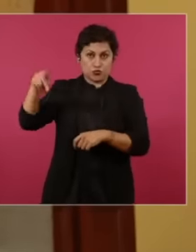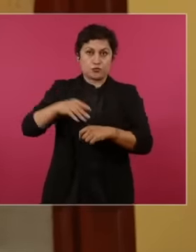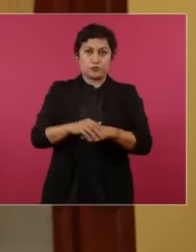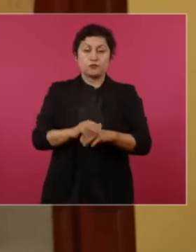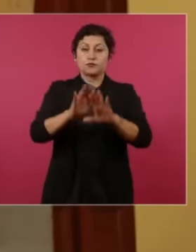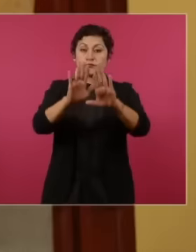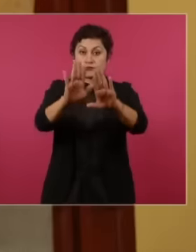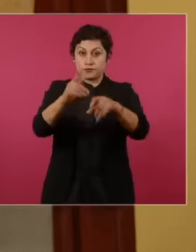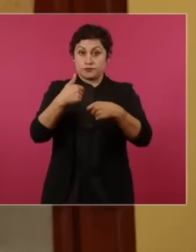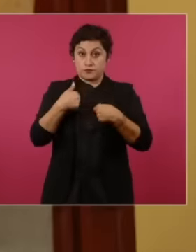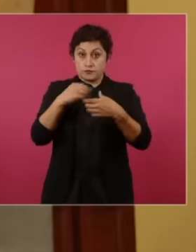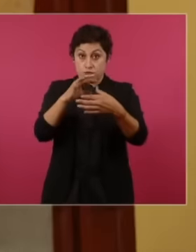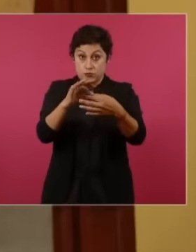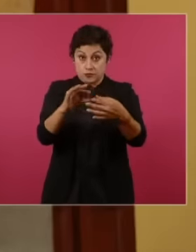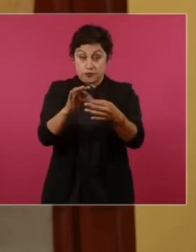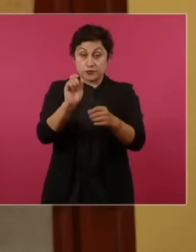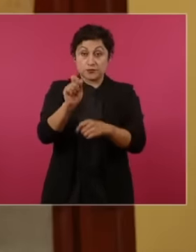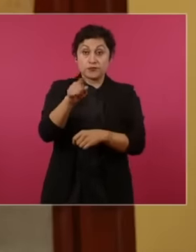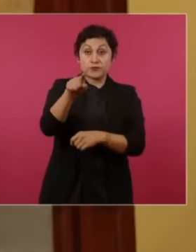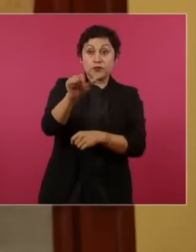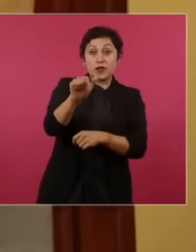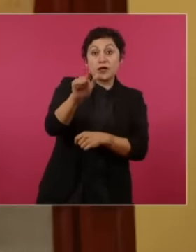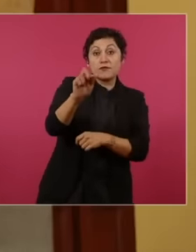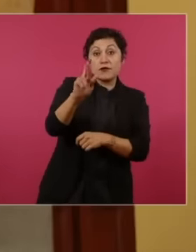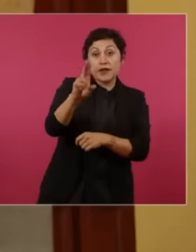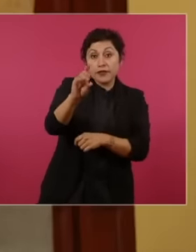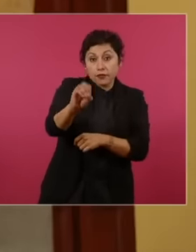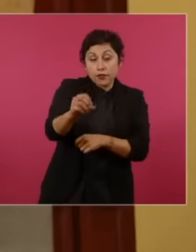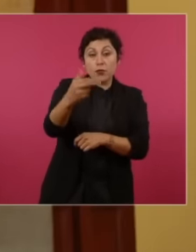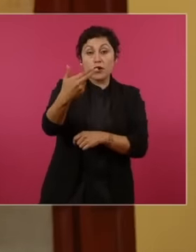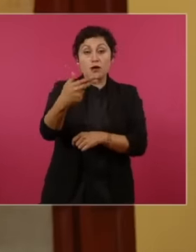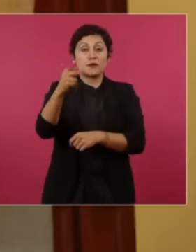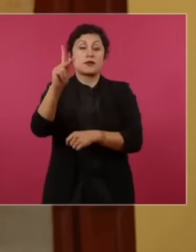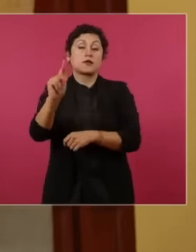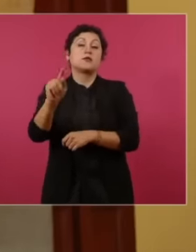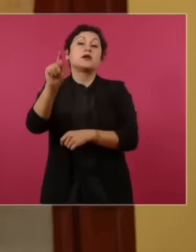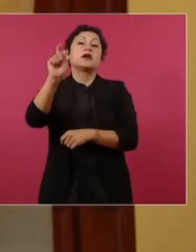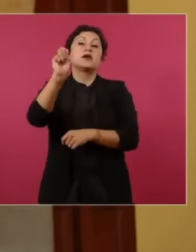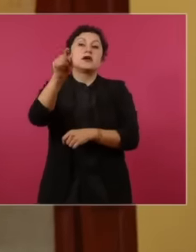to say that Alfredo Jel He is a very good person and he is the best promoter of baseball